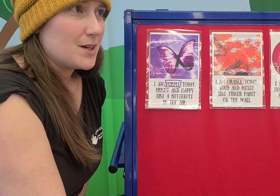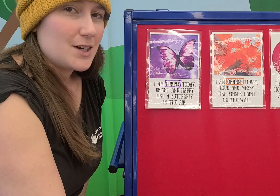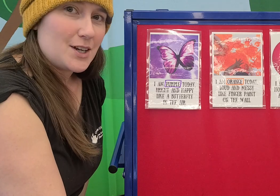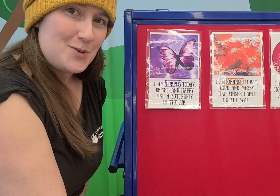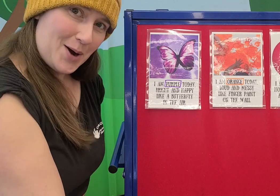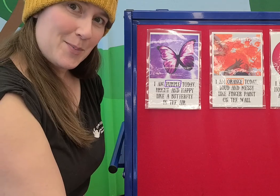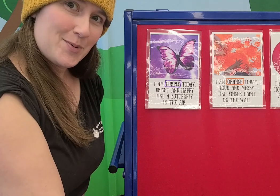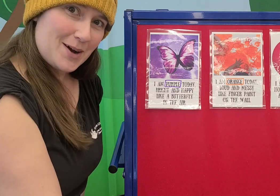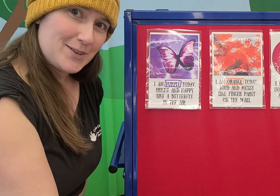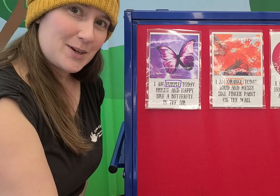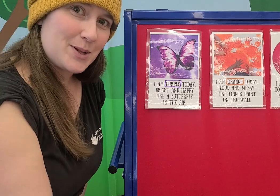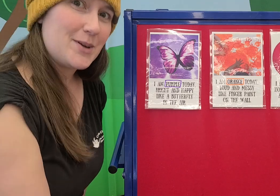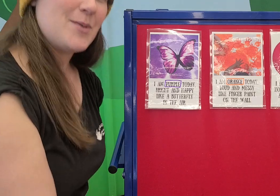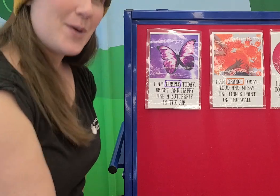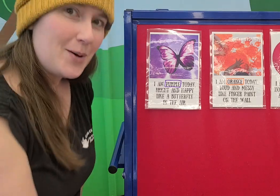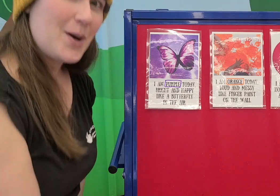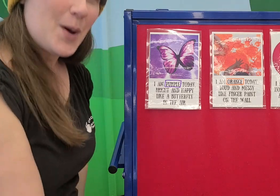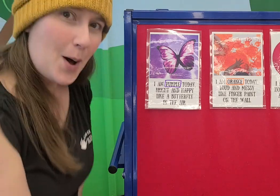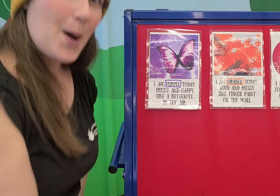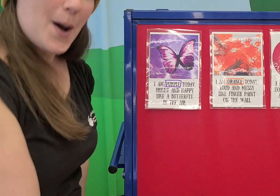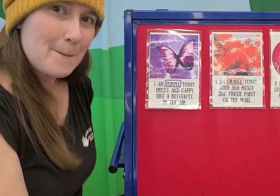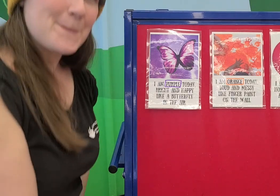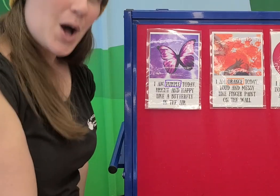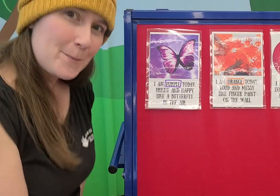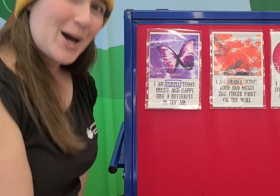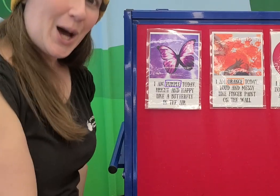Can you hop around like a playground ball? Hop hop hop!